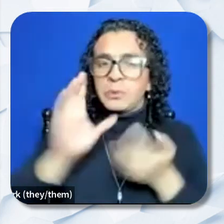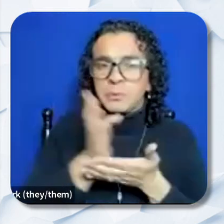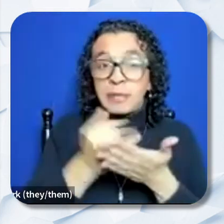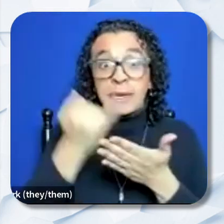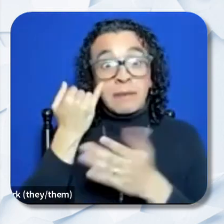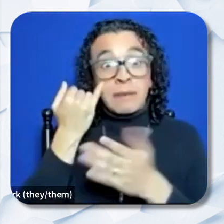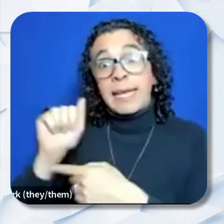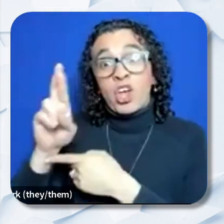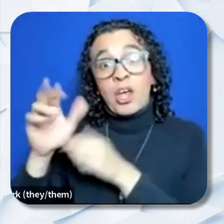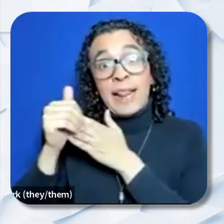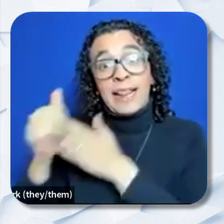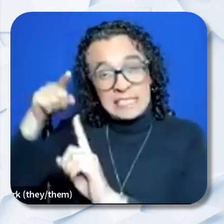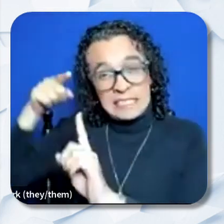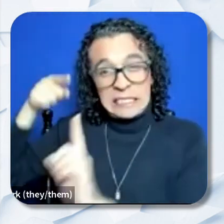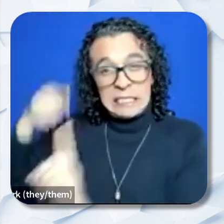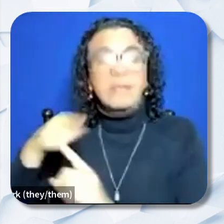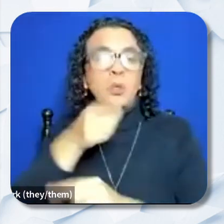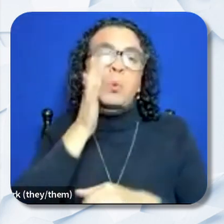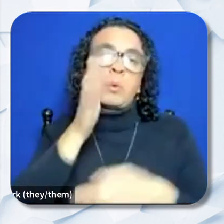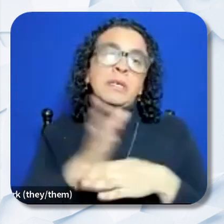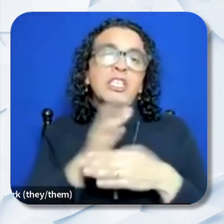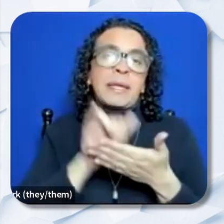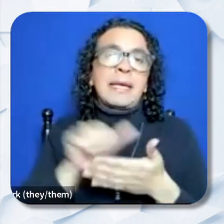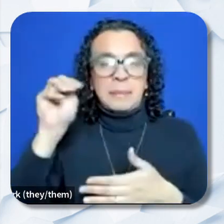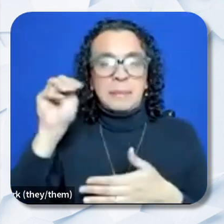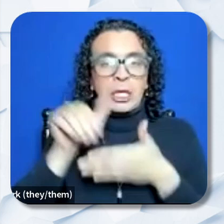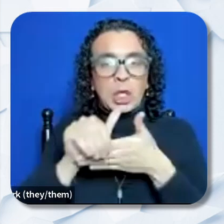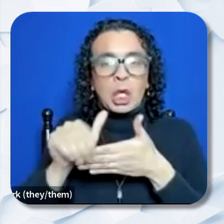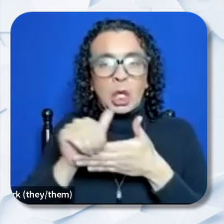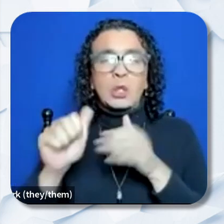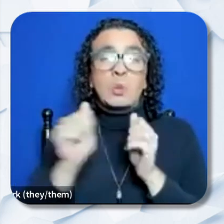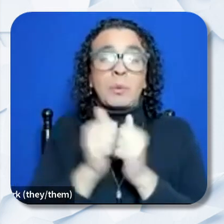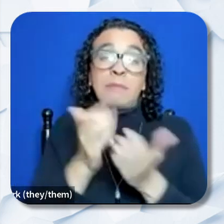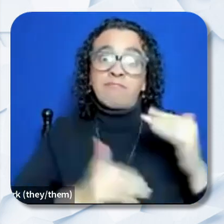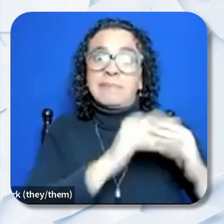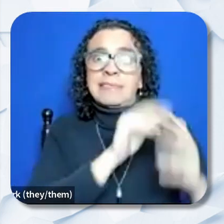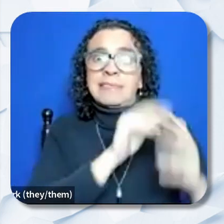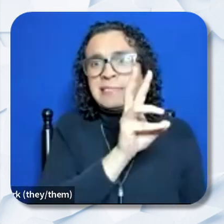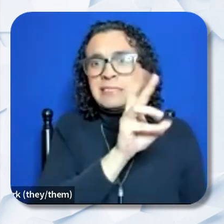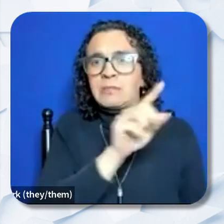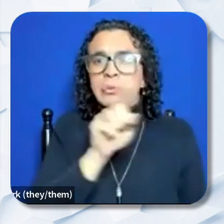you will be sharing the 10-million-dollar budget with 6 to 9 other grantees. That is yearly.